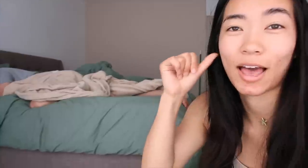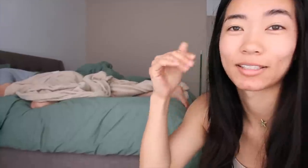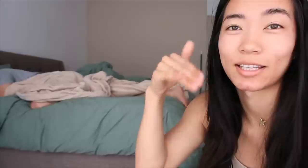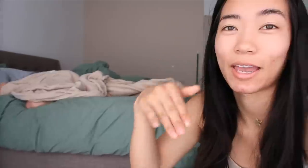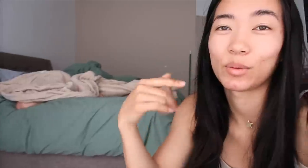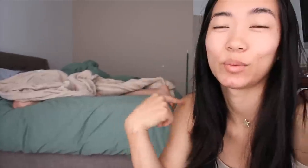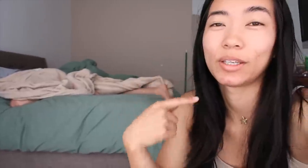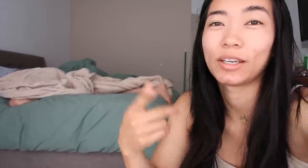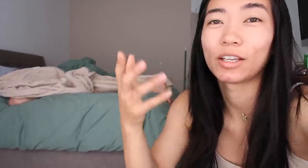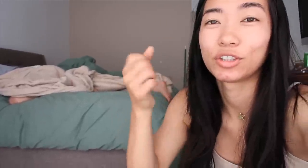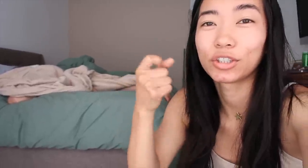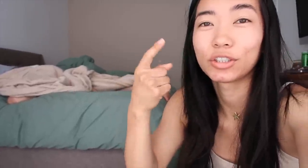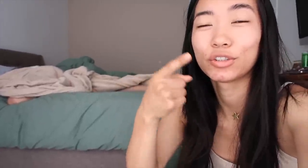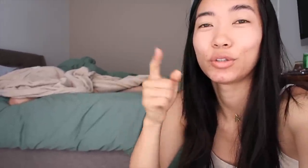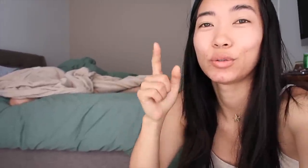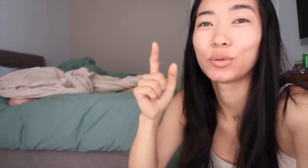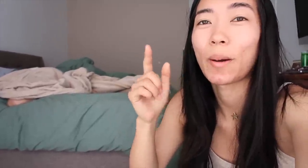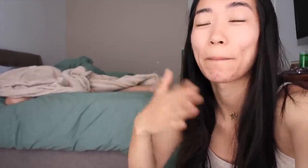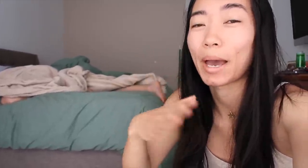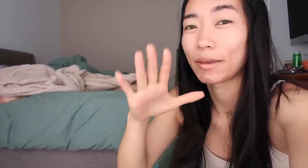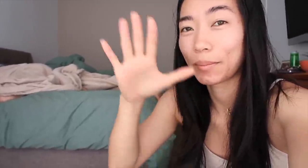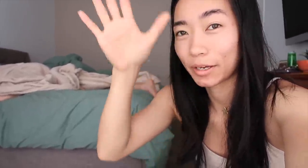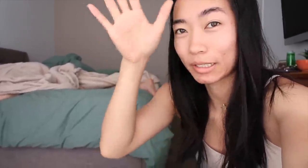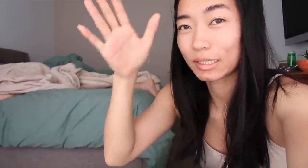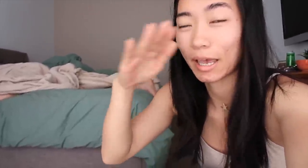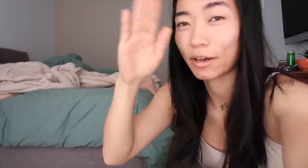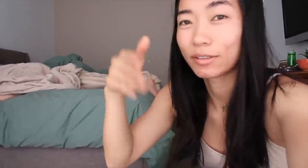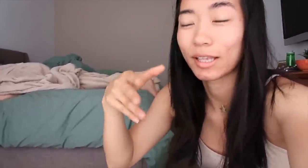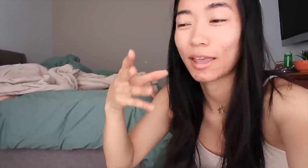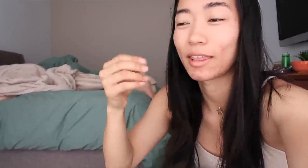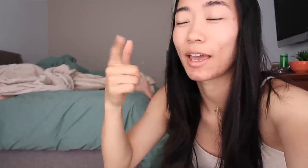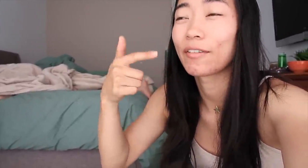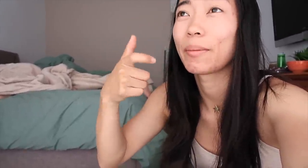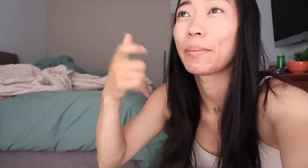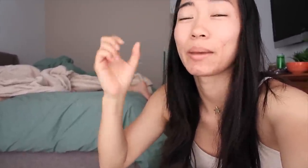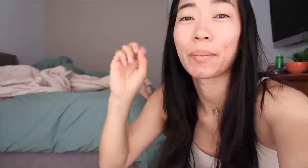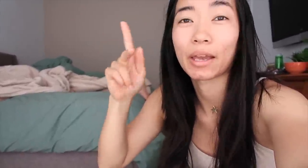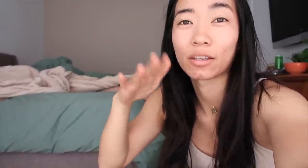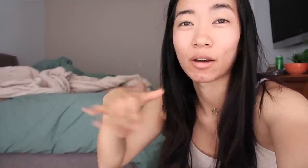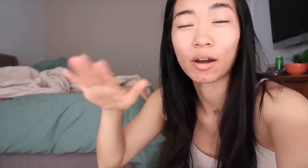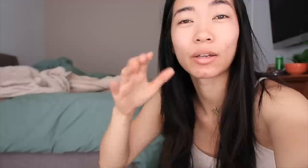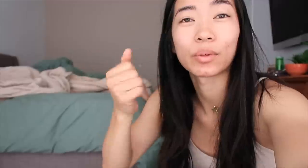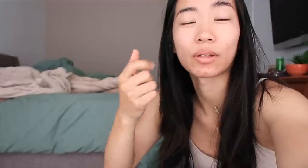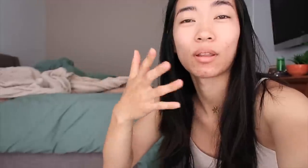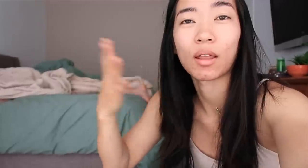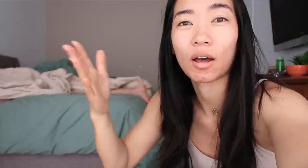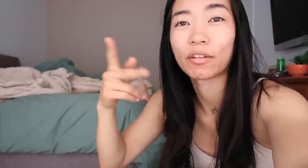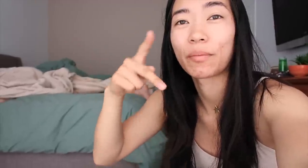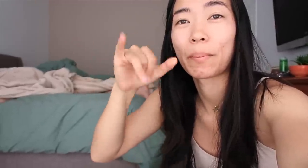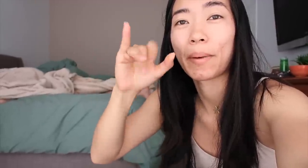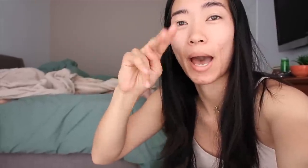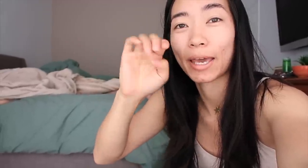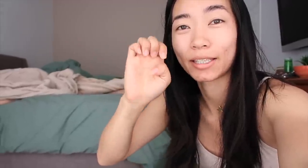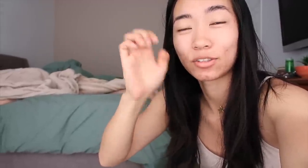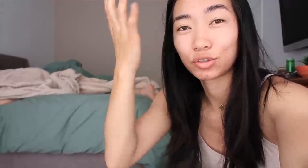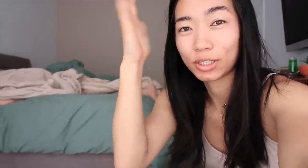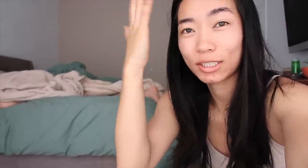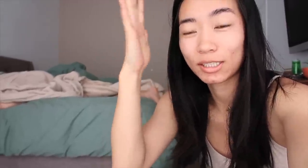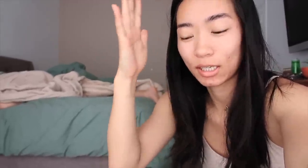Last night we took her to my parents' house and they have a big back yard with a lot of pine trees